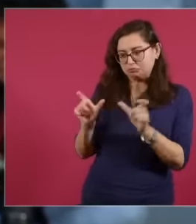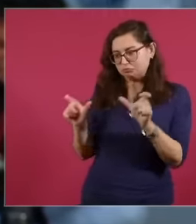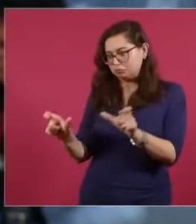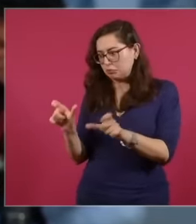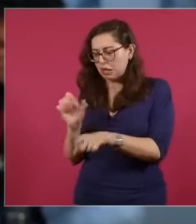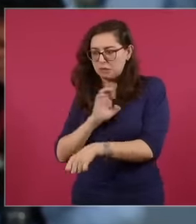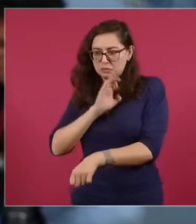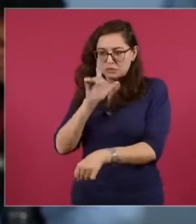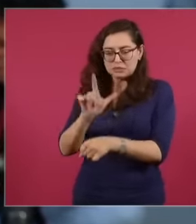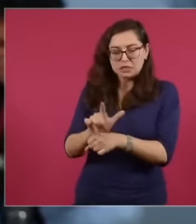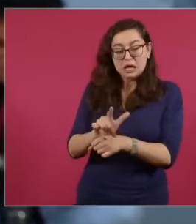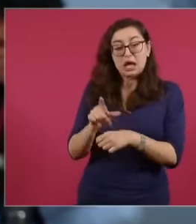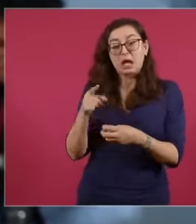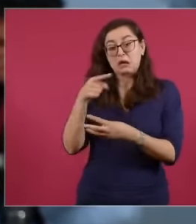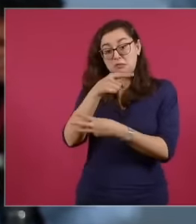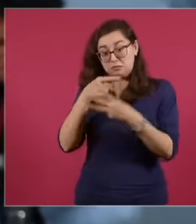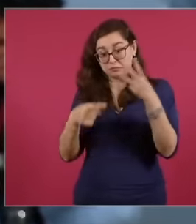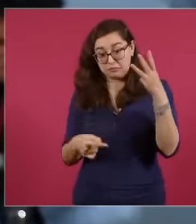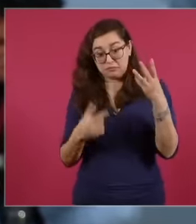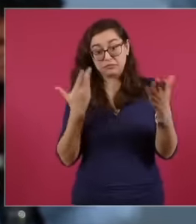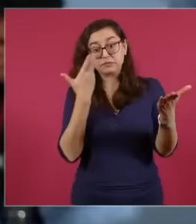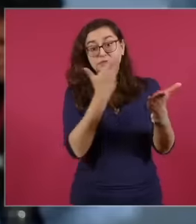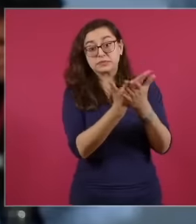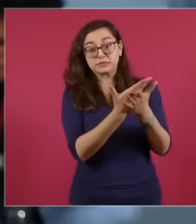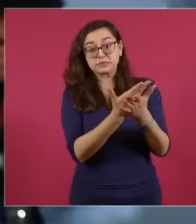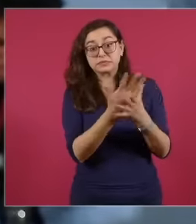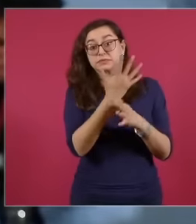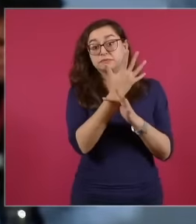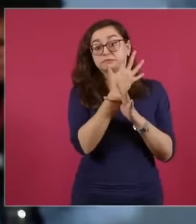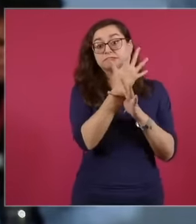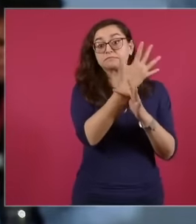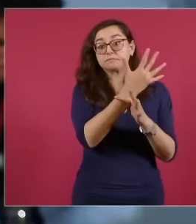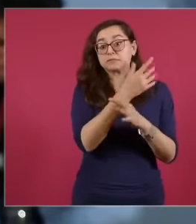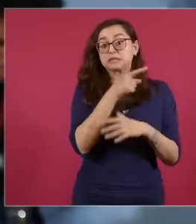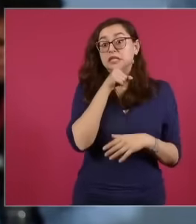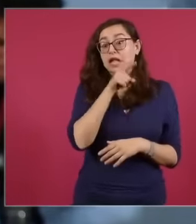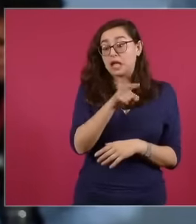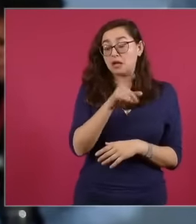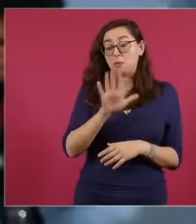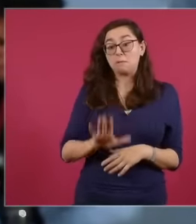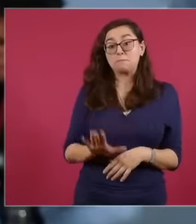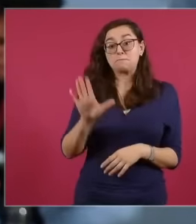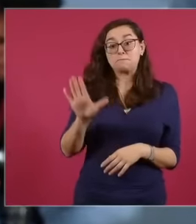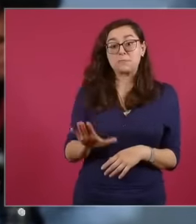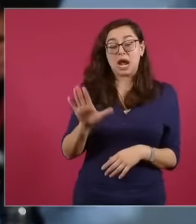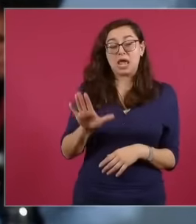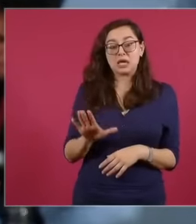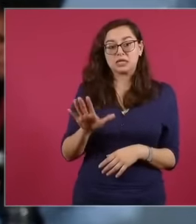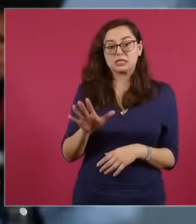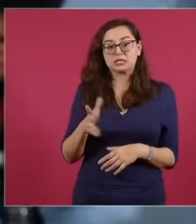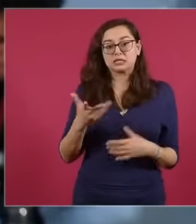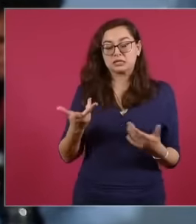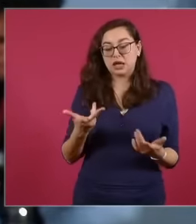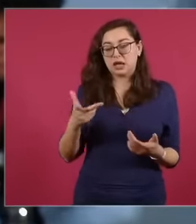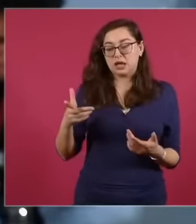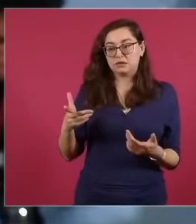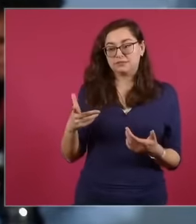point out that they see this reform as a technical coup d'état. I would also like to ask you,